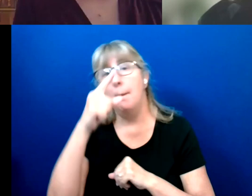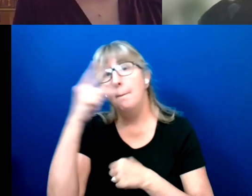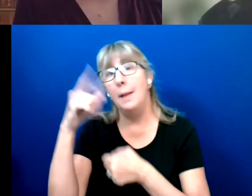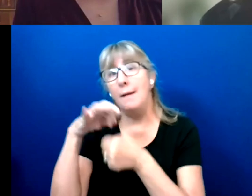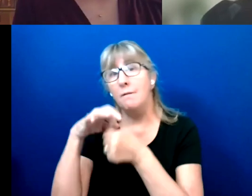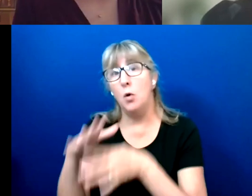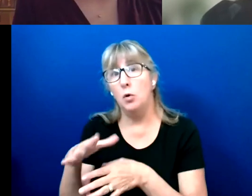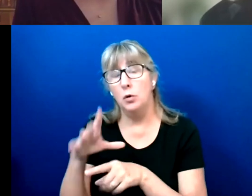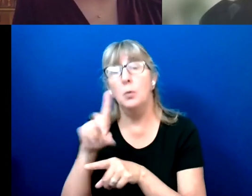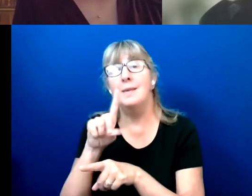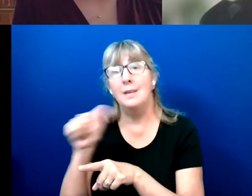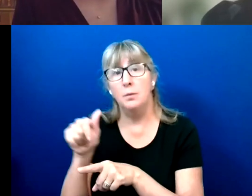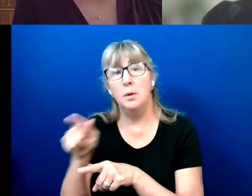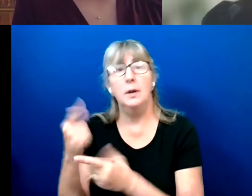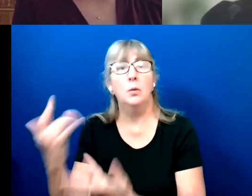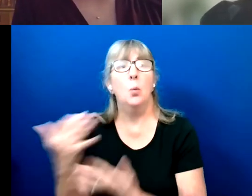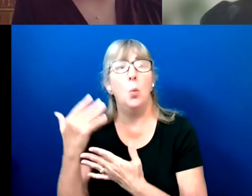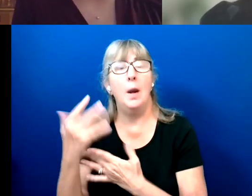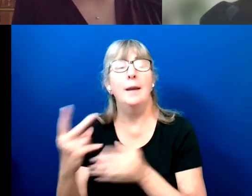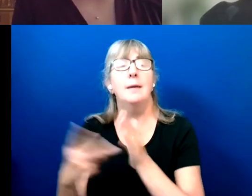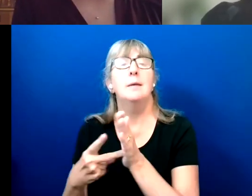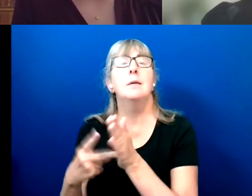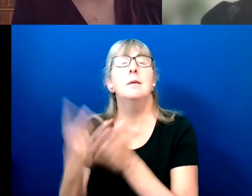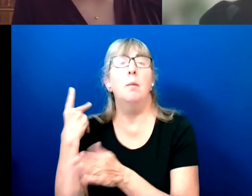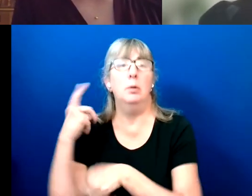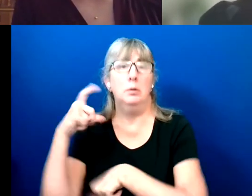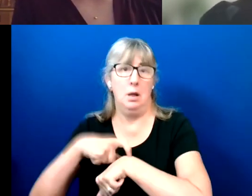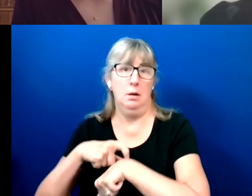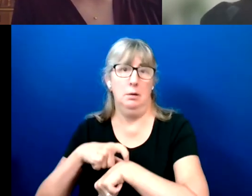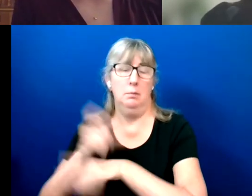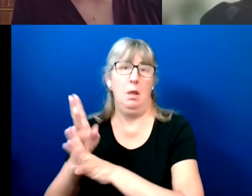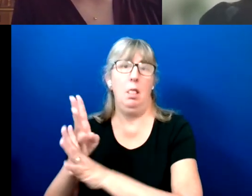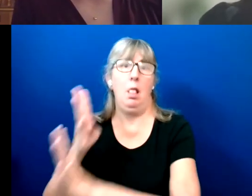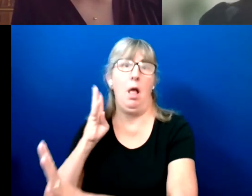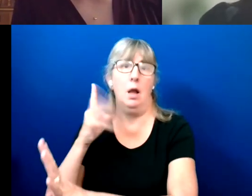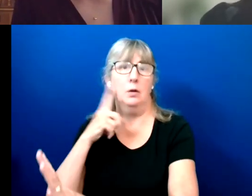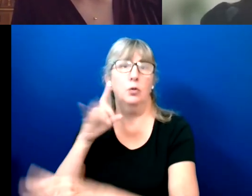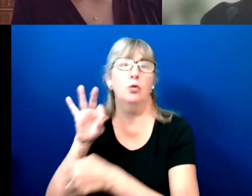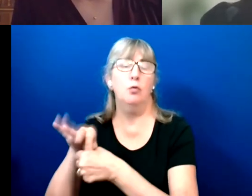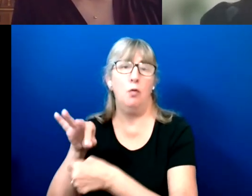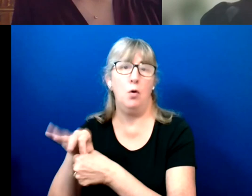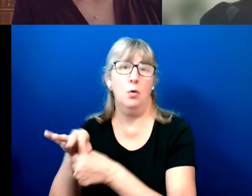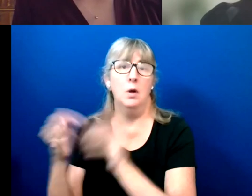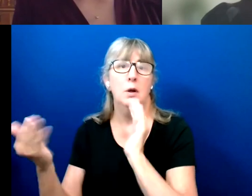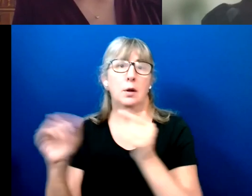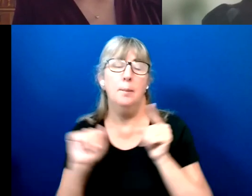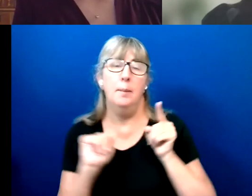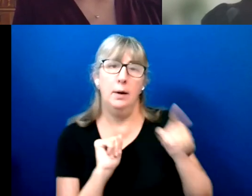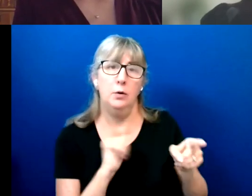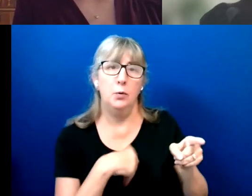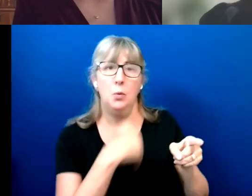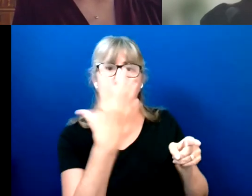waited twice as long in lines to vote in polling places than white voters with disabilities.